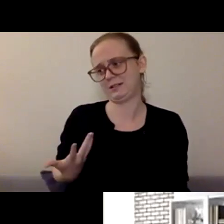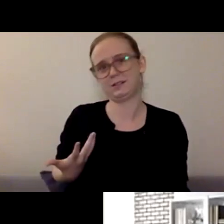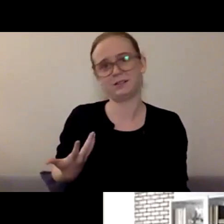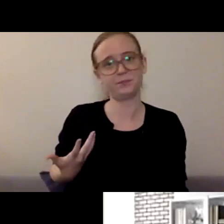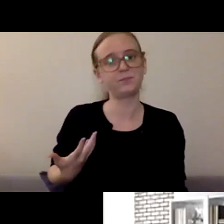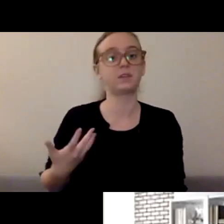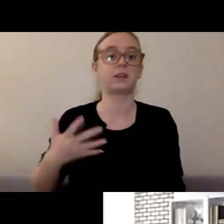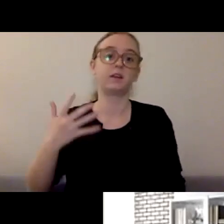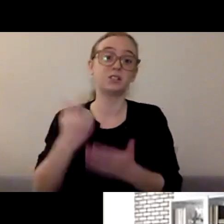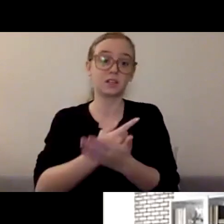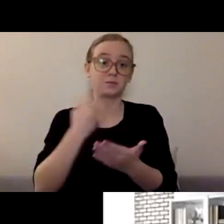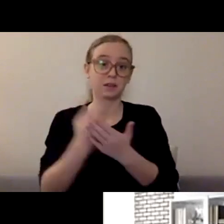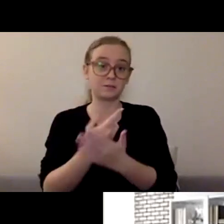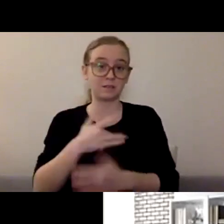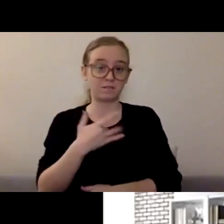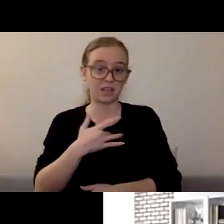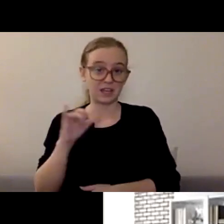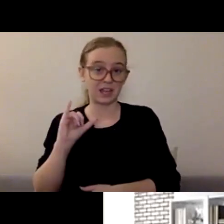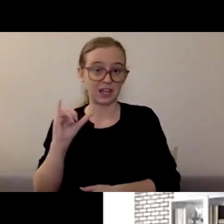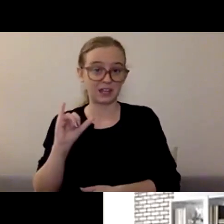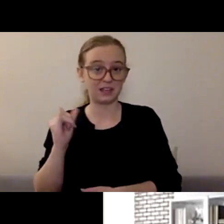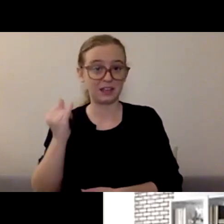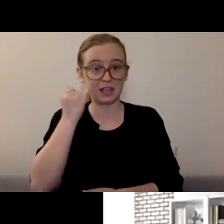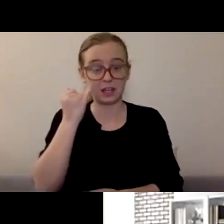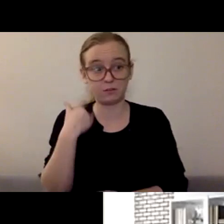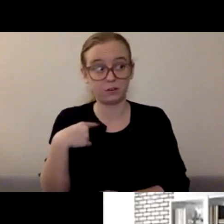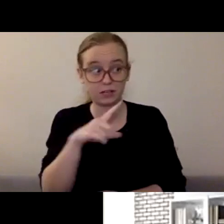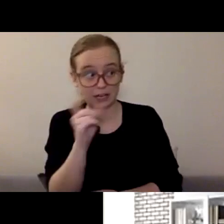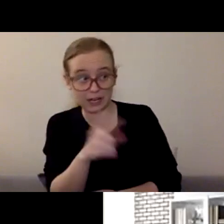like if we're gonna ask the question if someone's okay, then we better have the answers, we better know how to fix it, right?